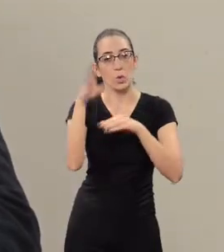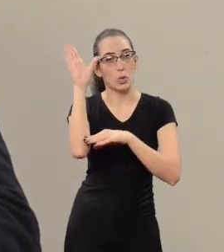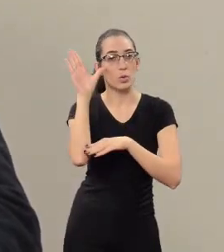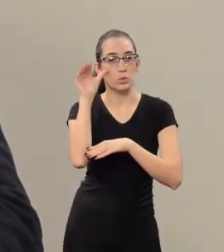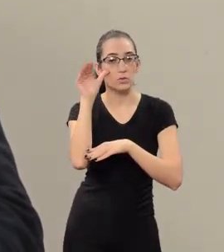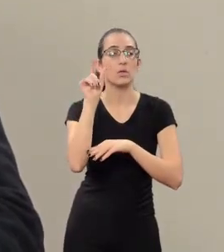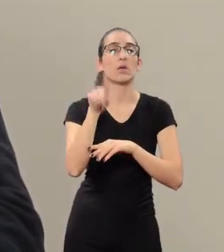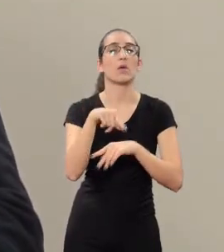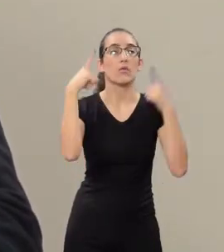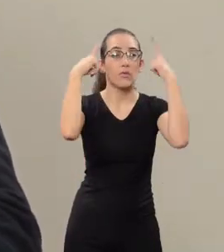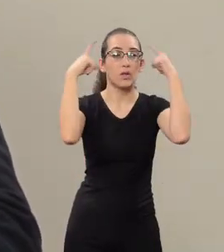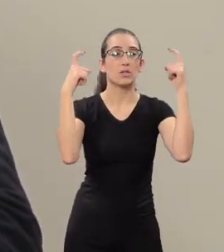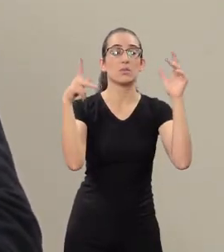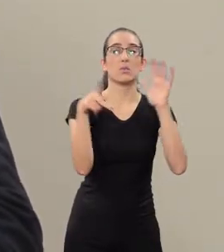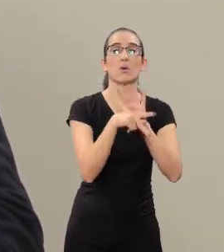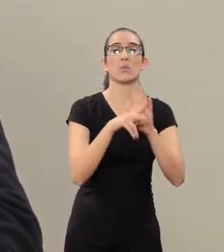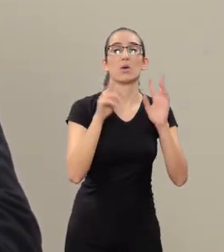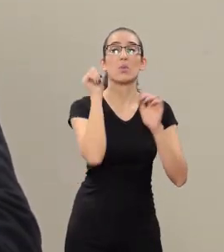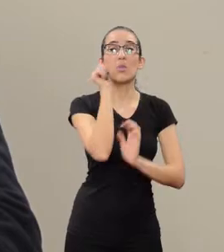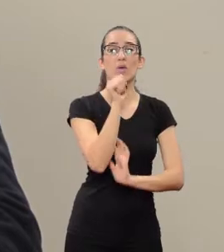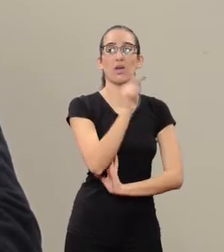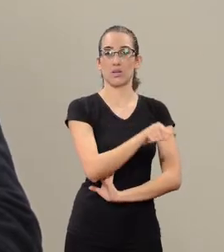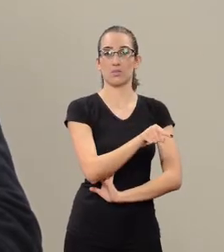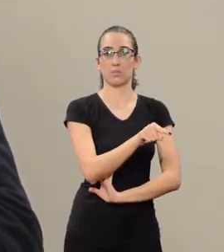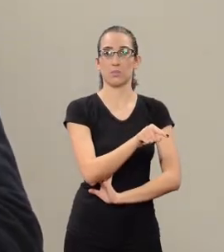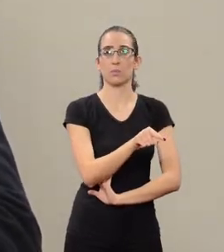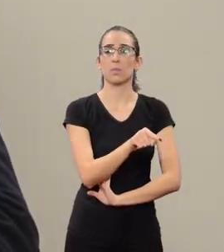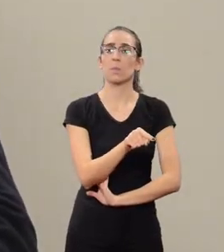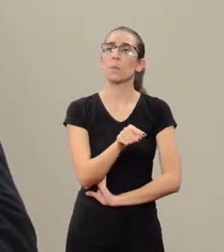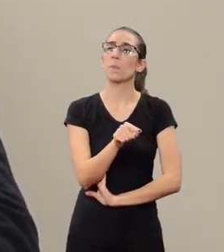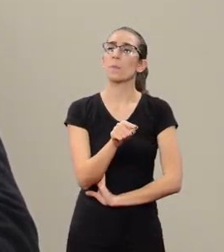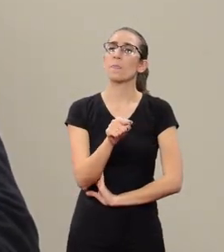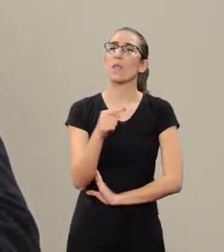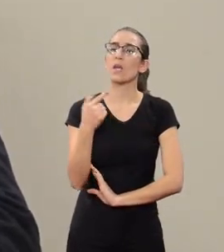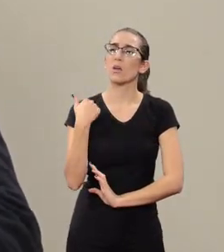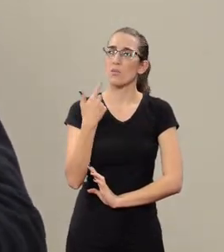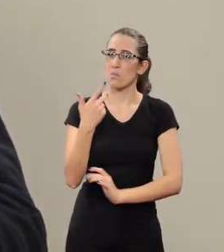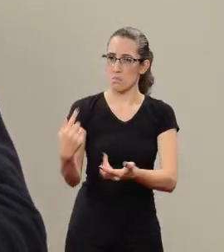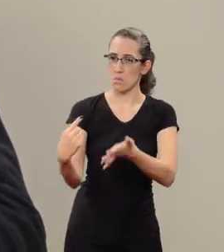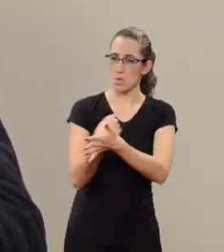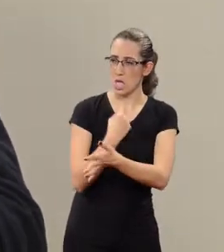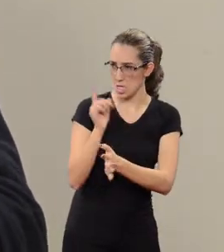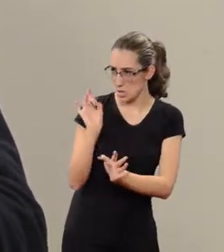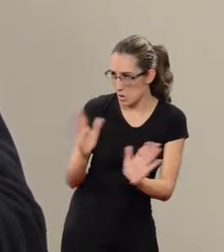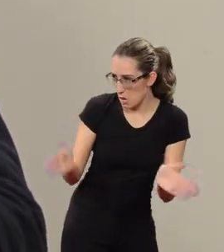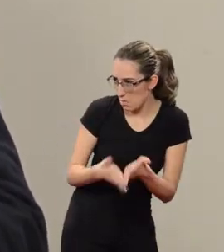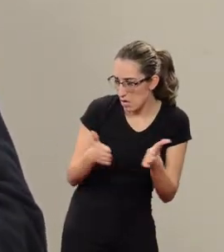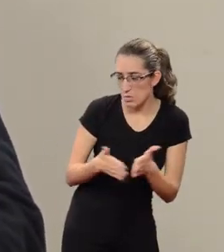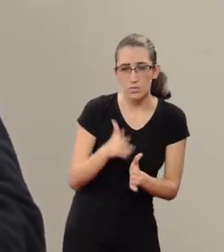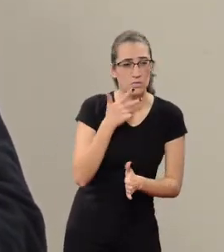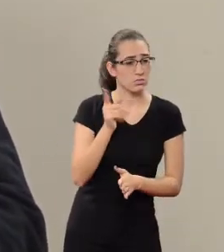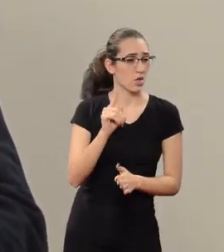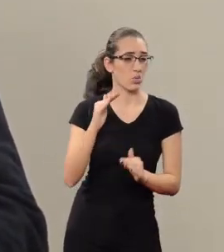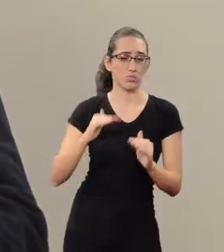that acts with the Observatory on the violence against women Once we were asked if it were only for low-income people.